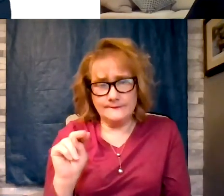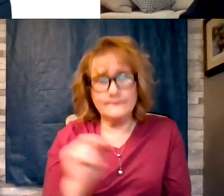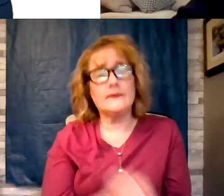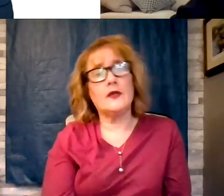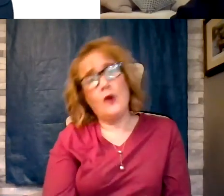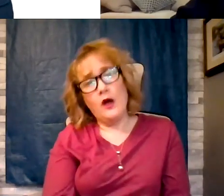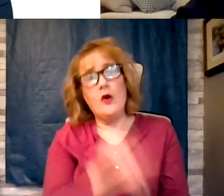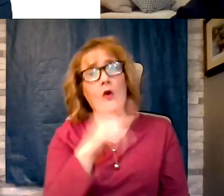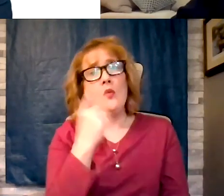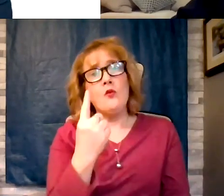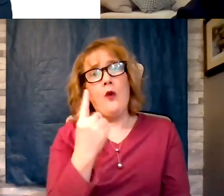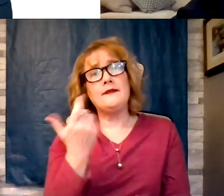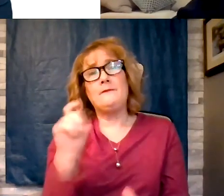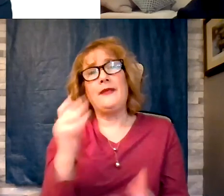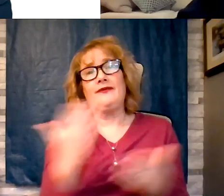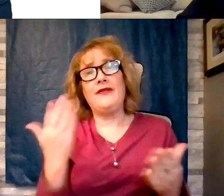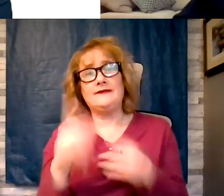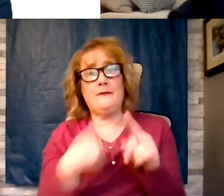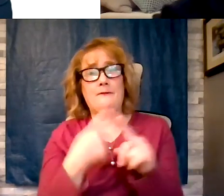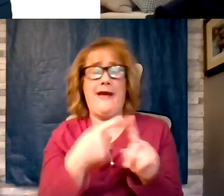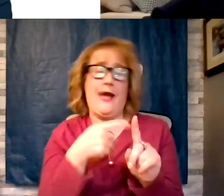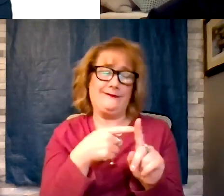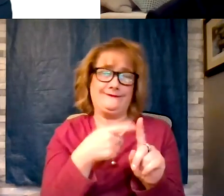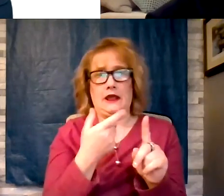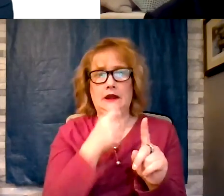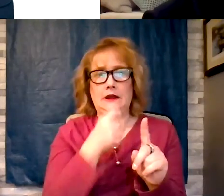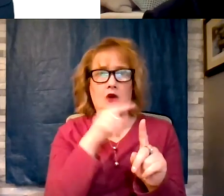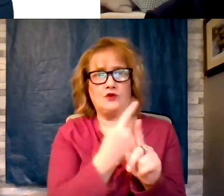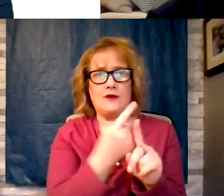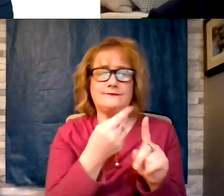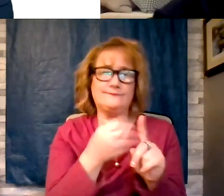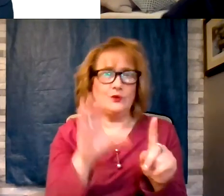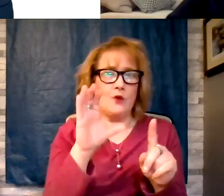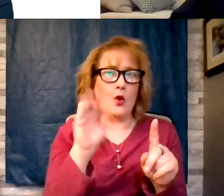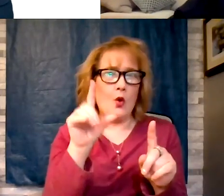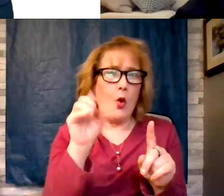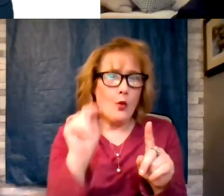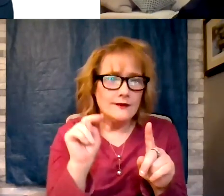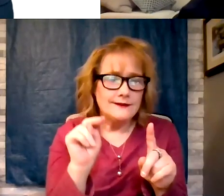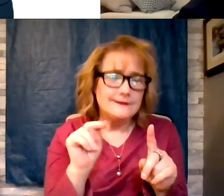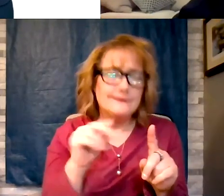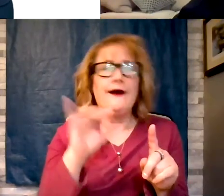about not just having a colon but we can talk about this sepsis too but the colon is